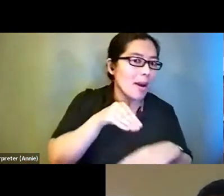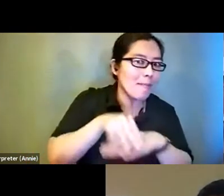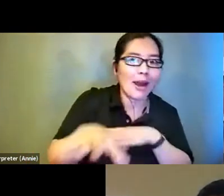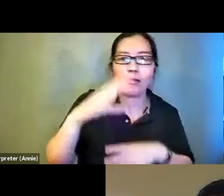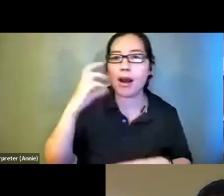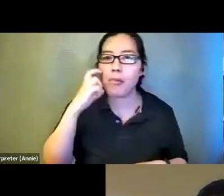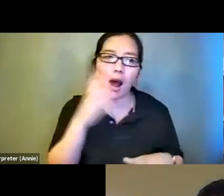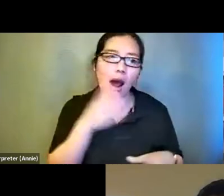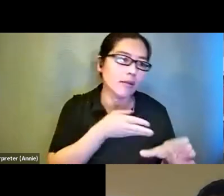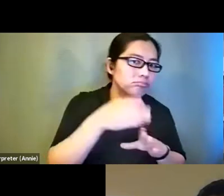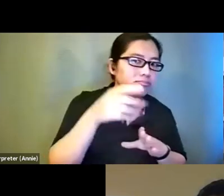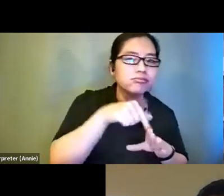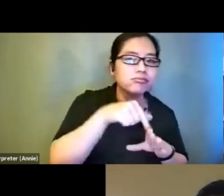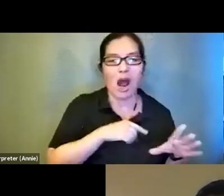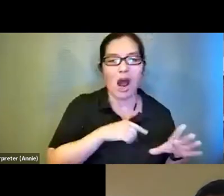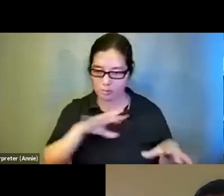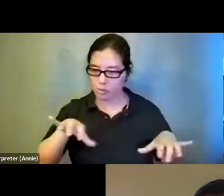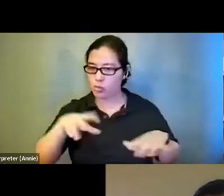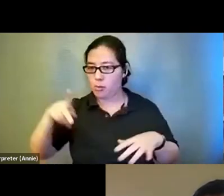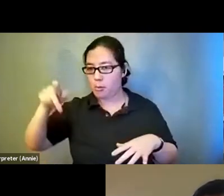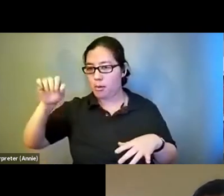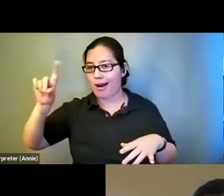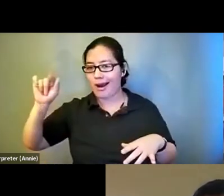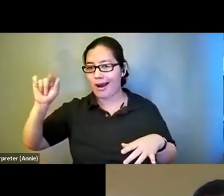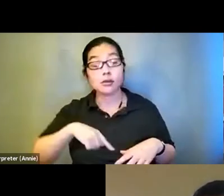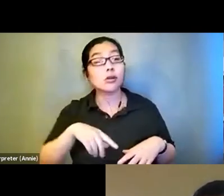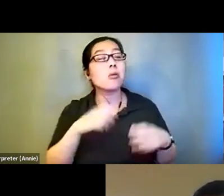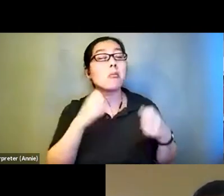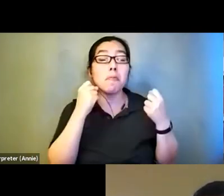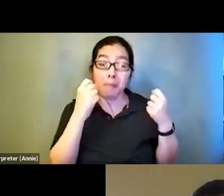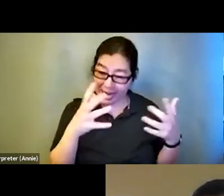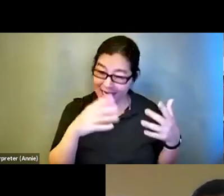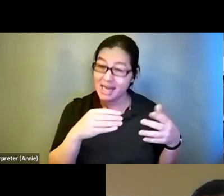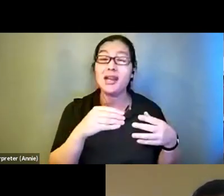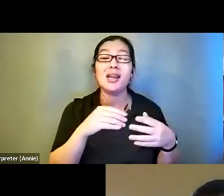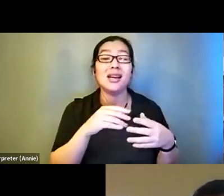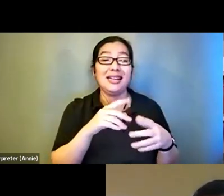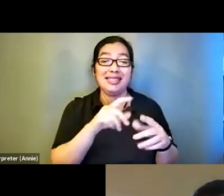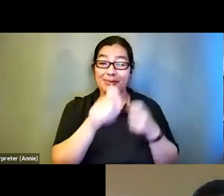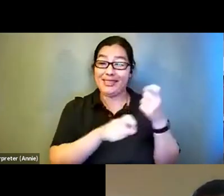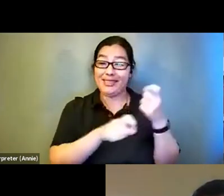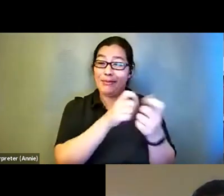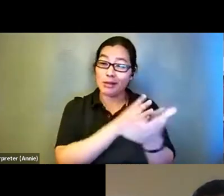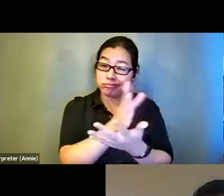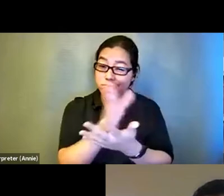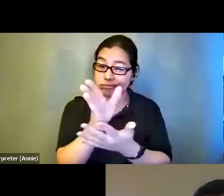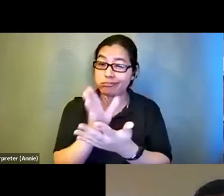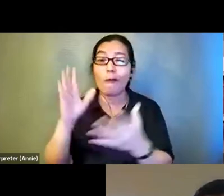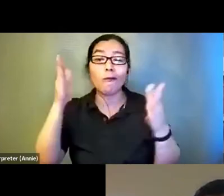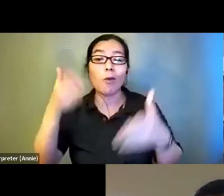significant amount of episodes to audio description including critiquing and interviewing people in the